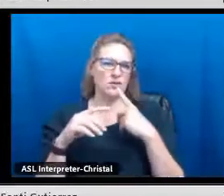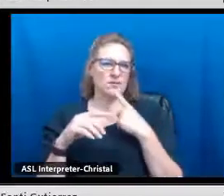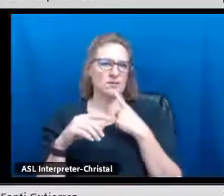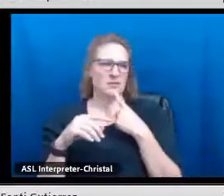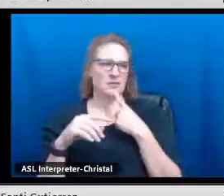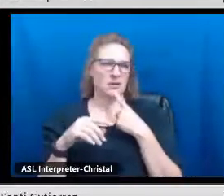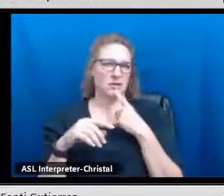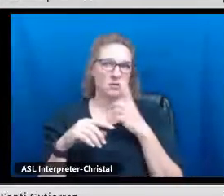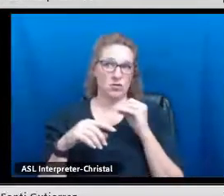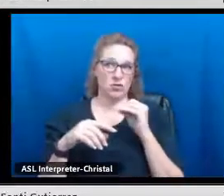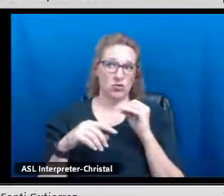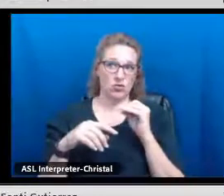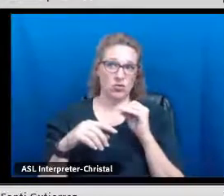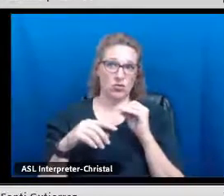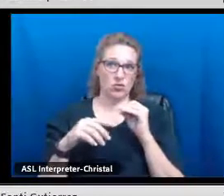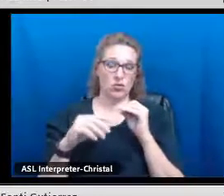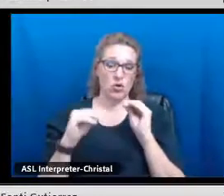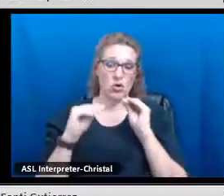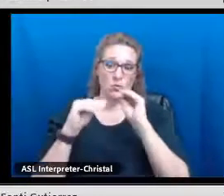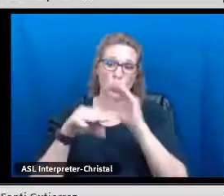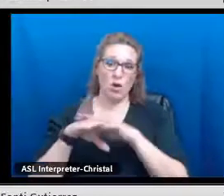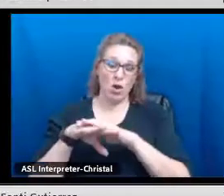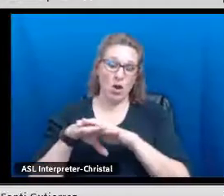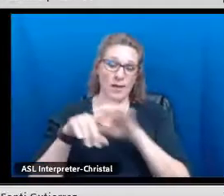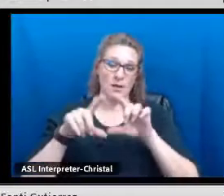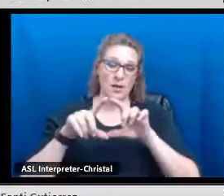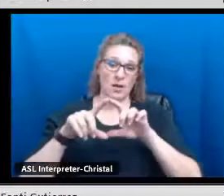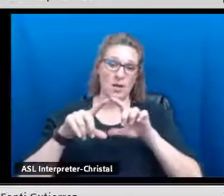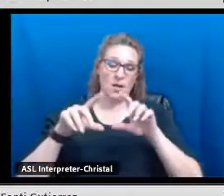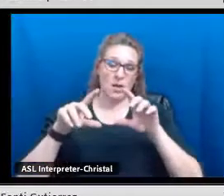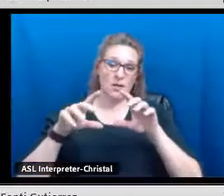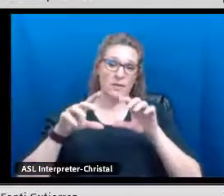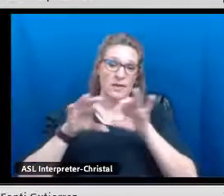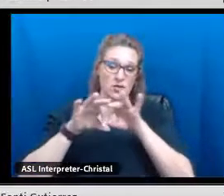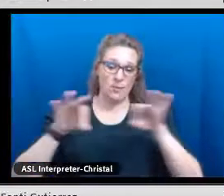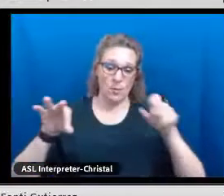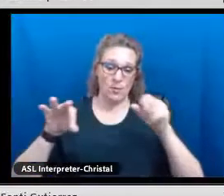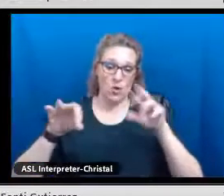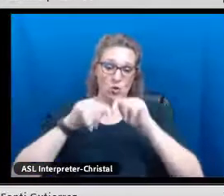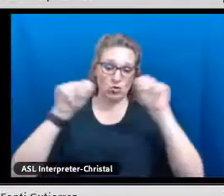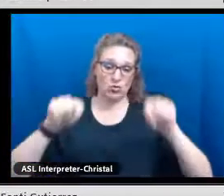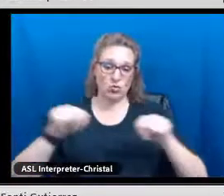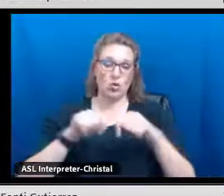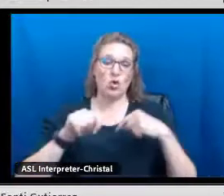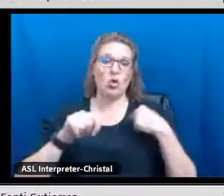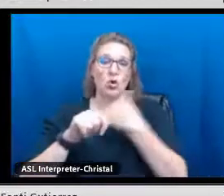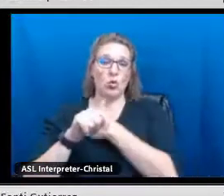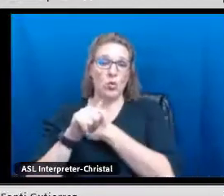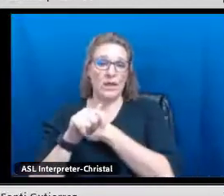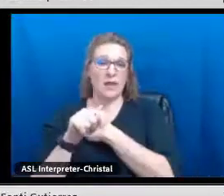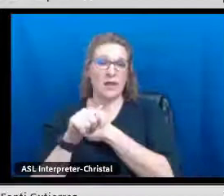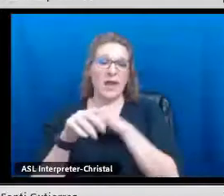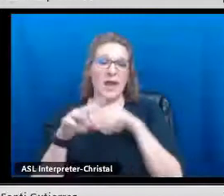I believe one of our questions earlier was how do we--do they put it on the diploma or